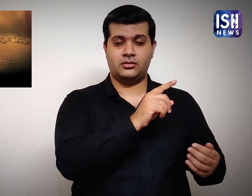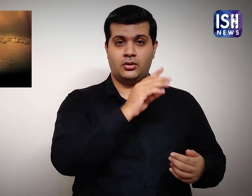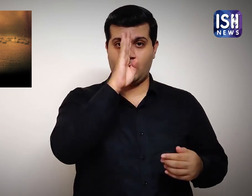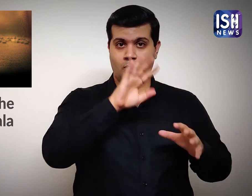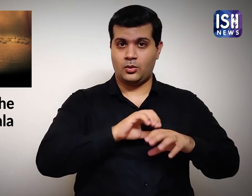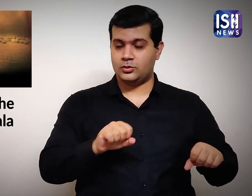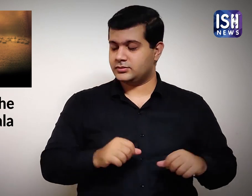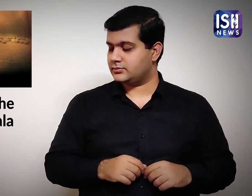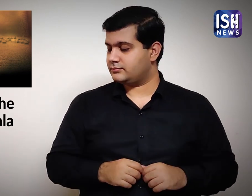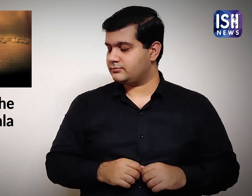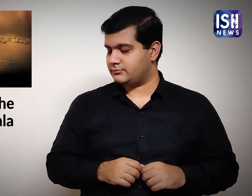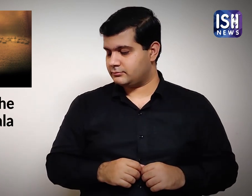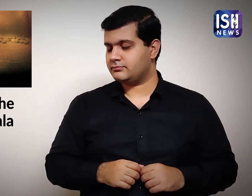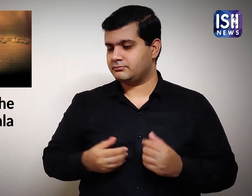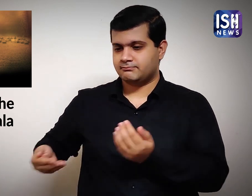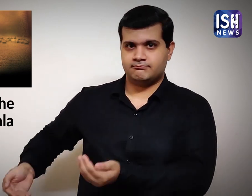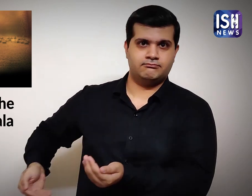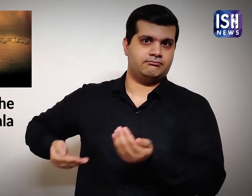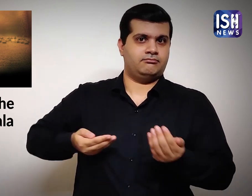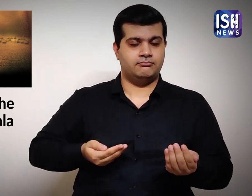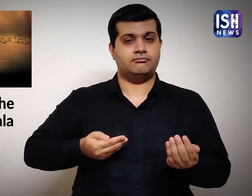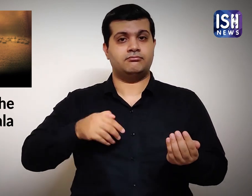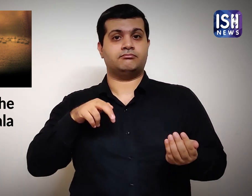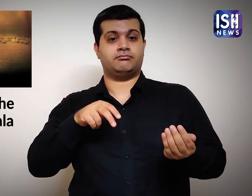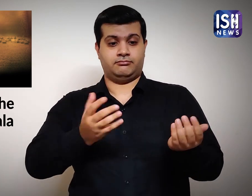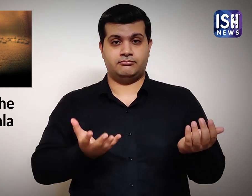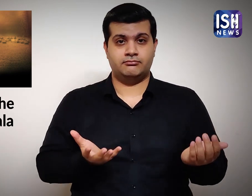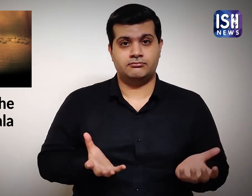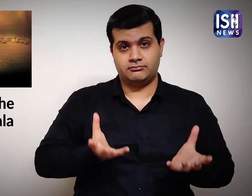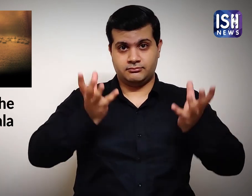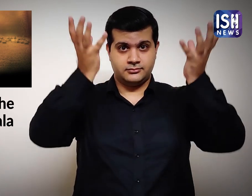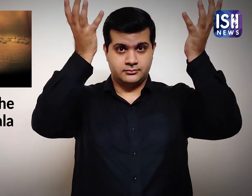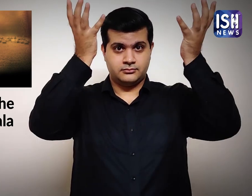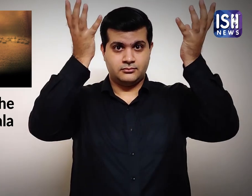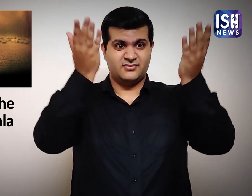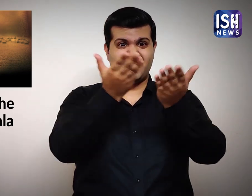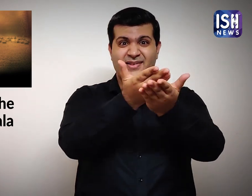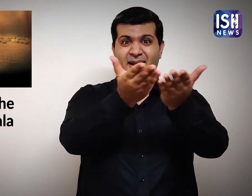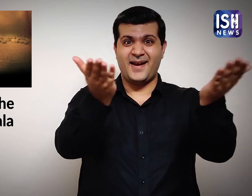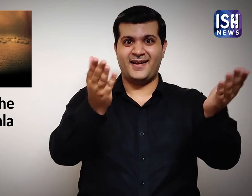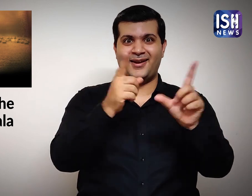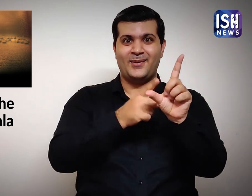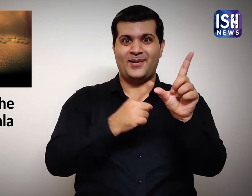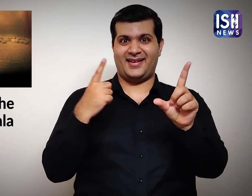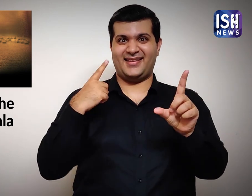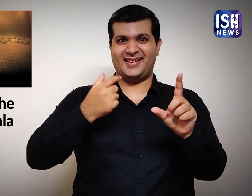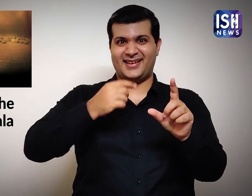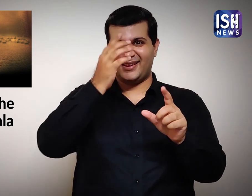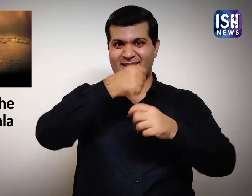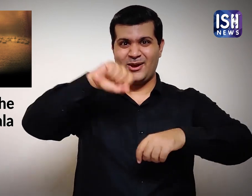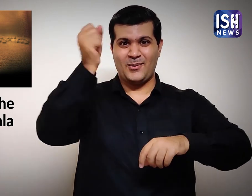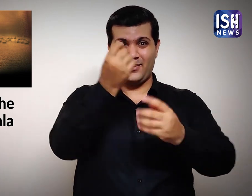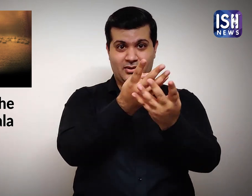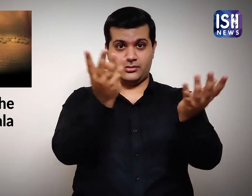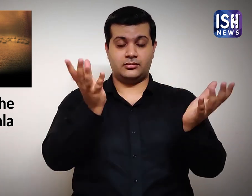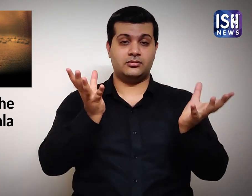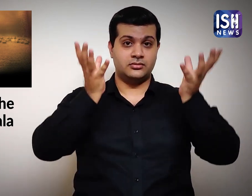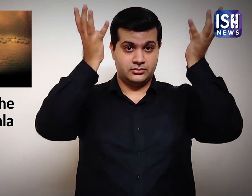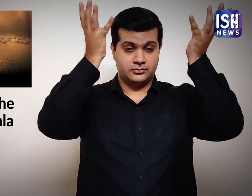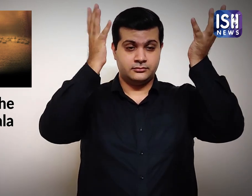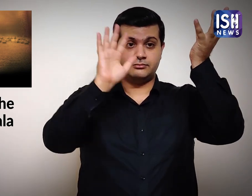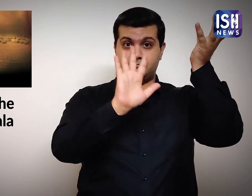Hussain raised his baby in front of Yazid's army and said,